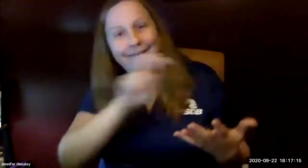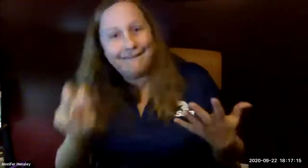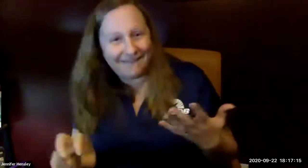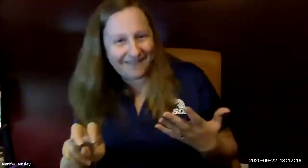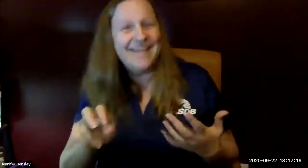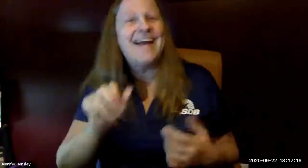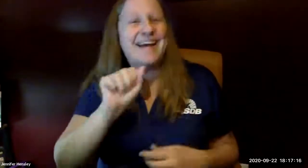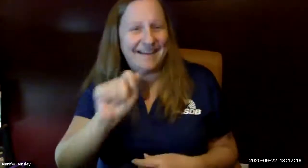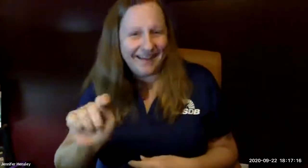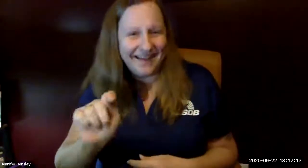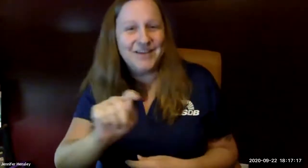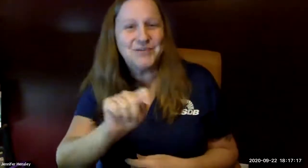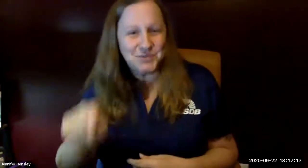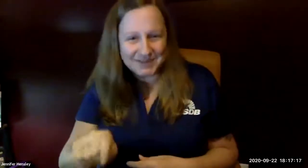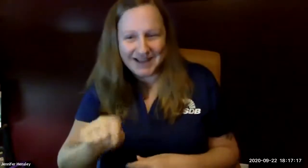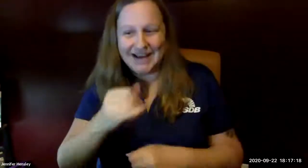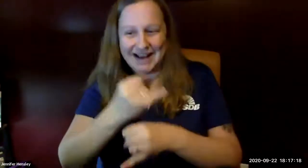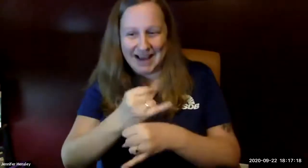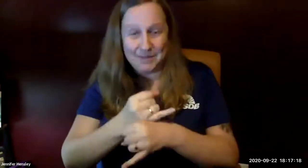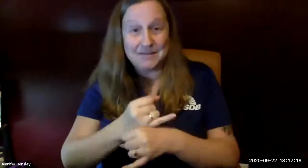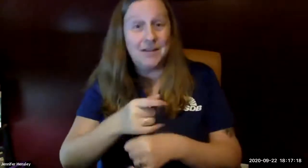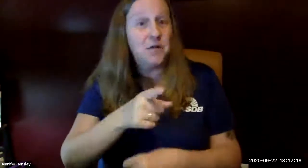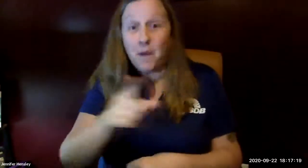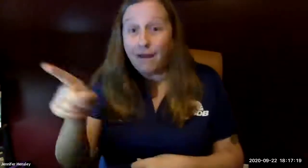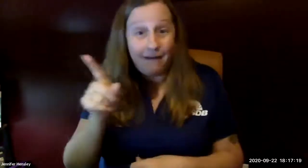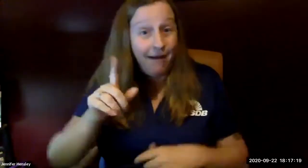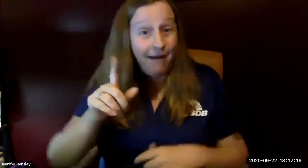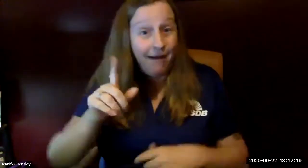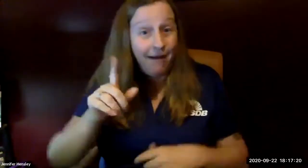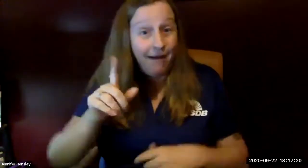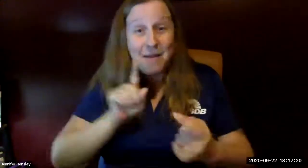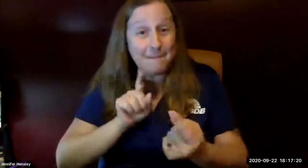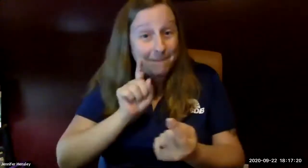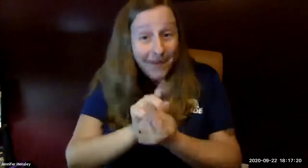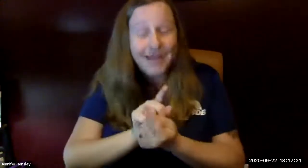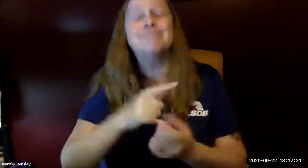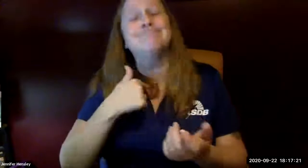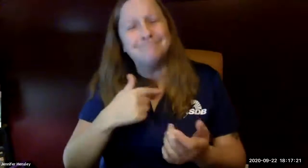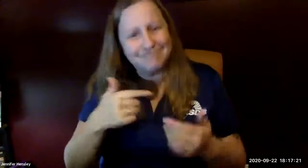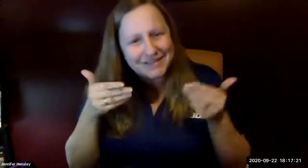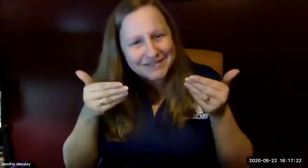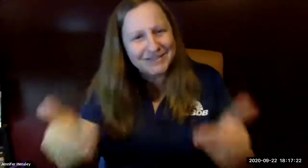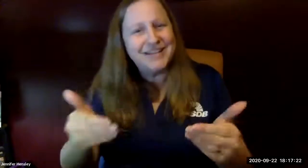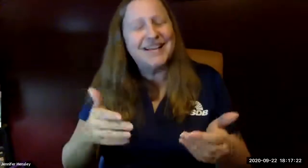for the deaf